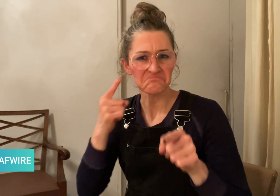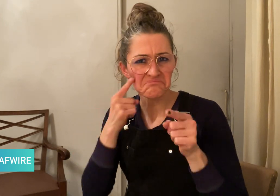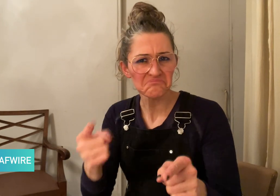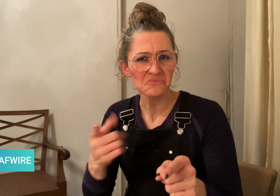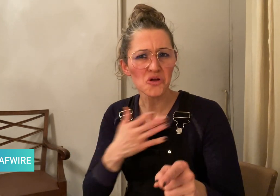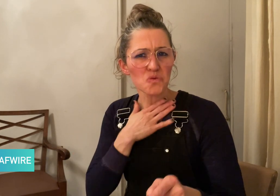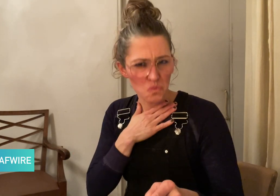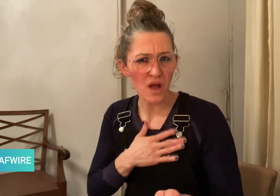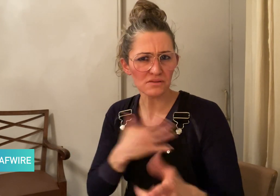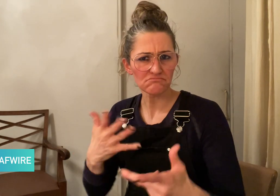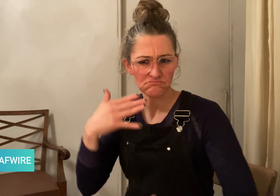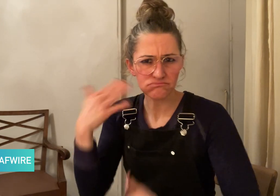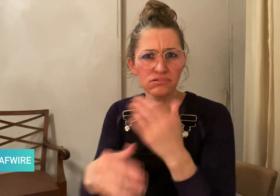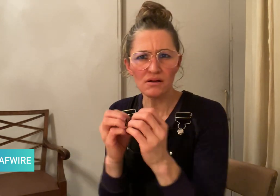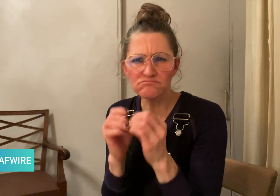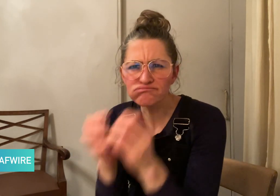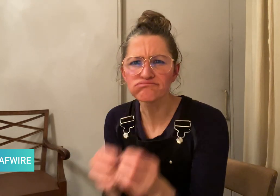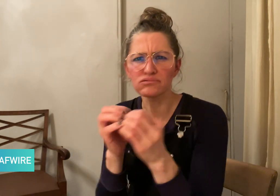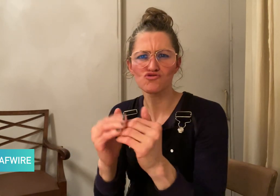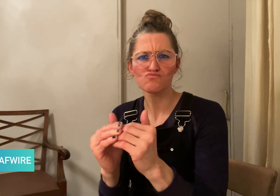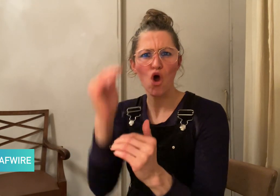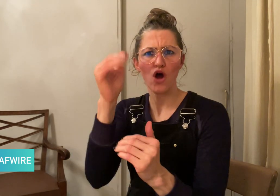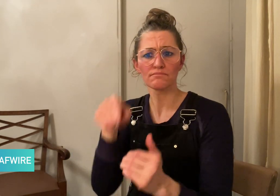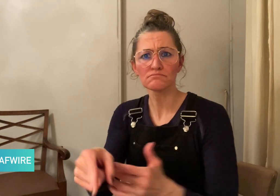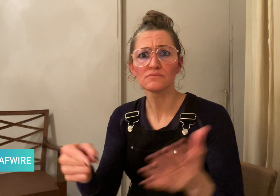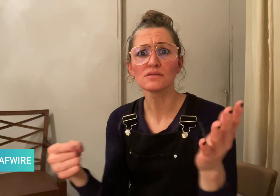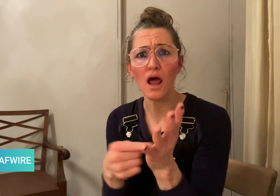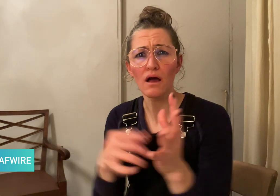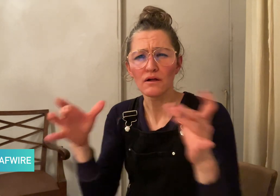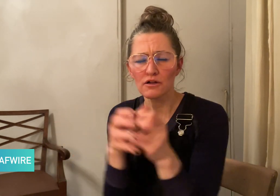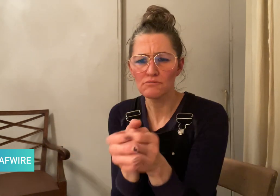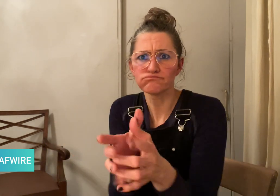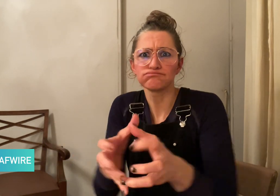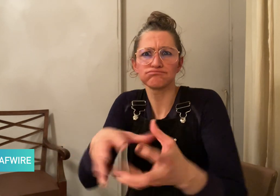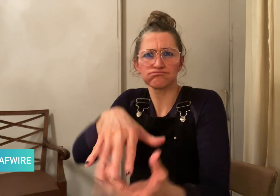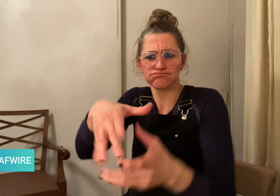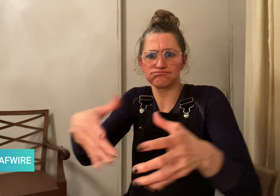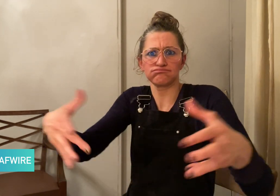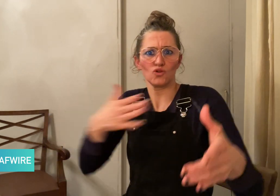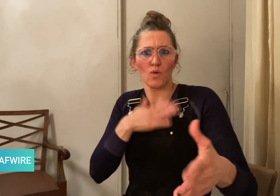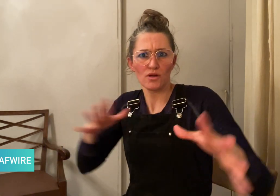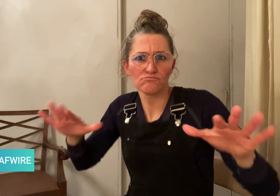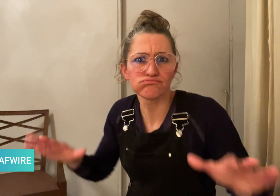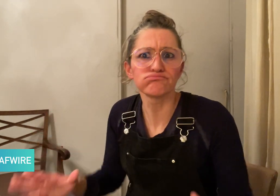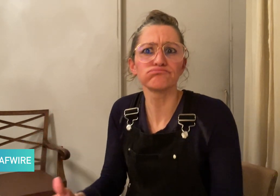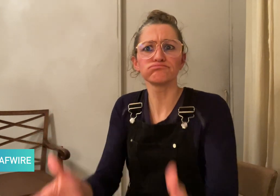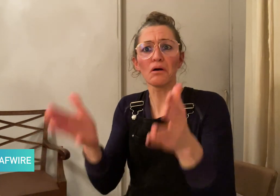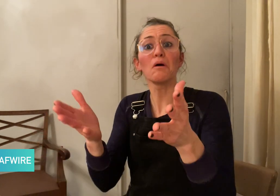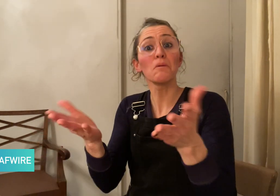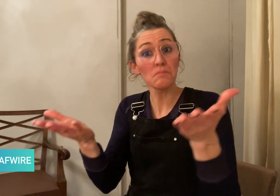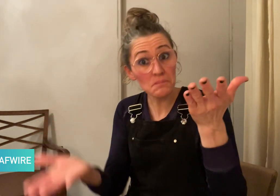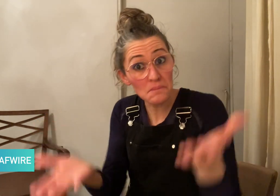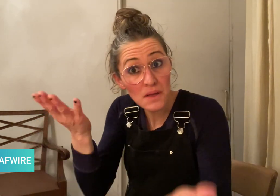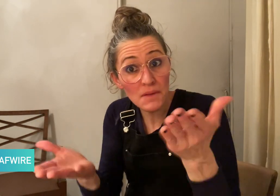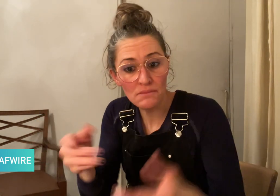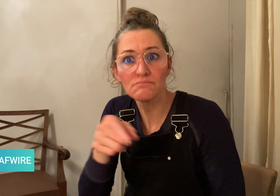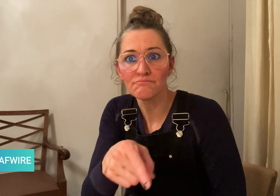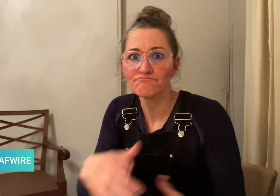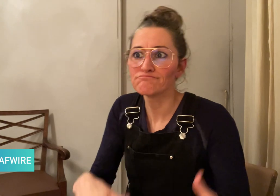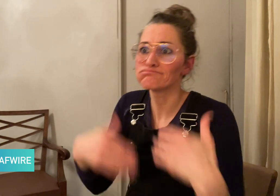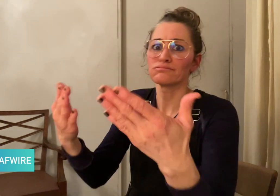to develop and expand this technology. This could allow Deaf people